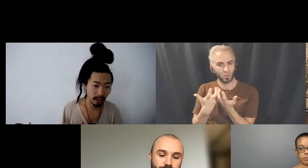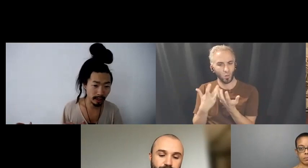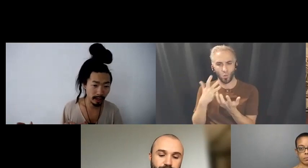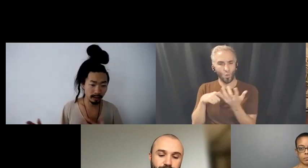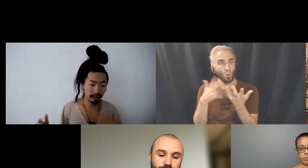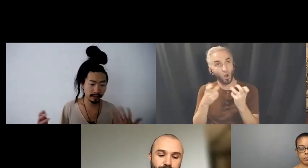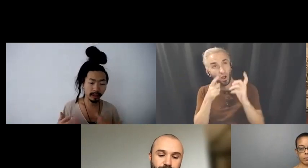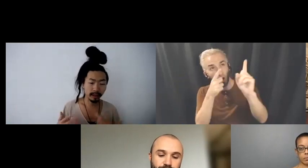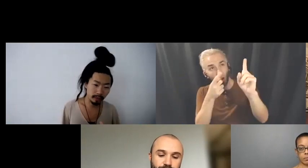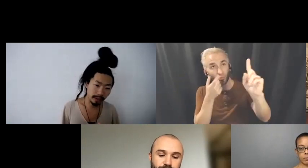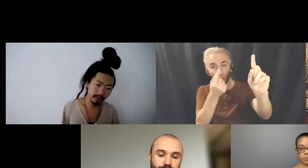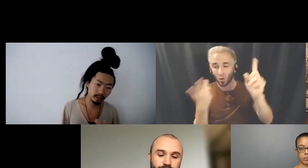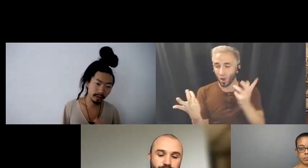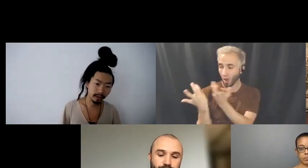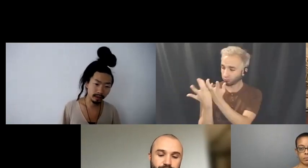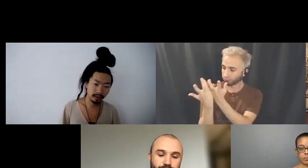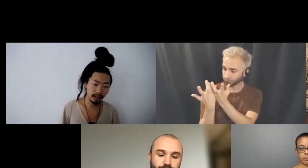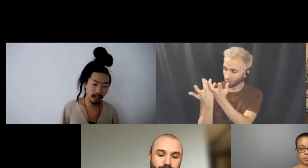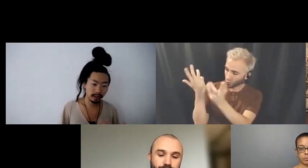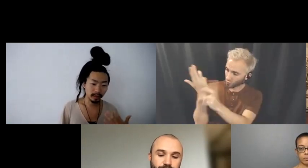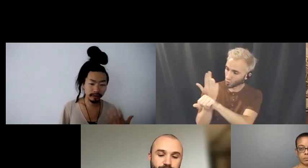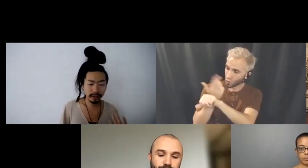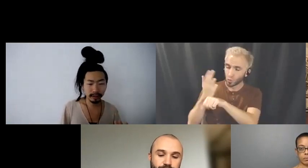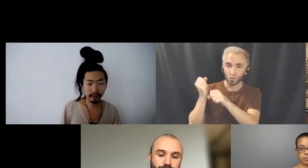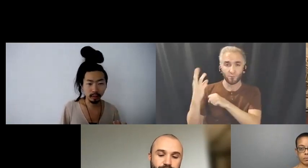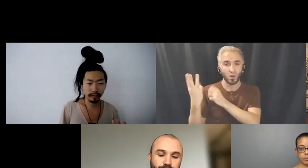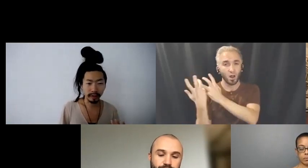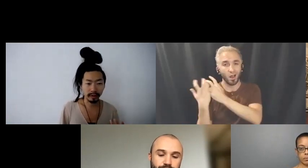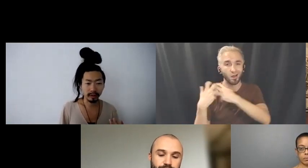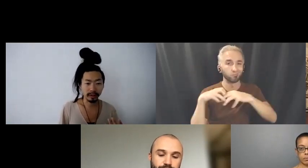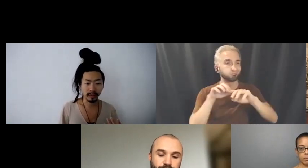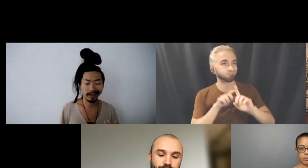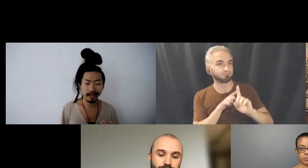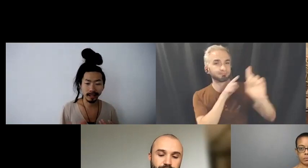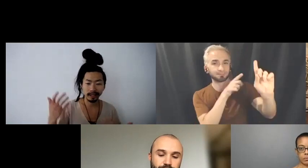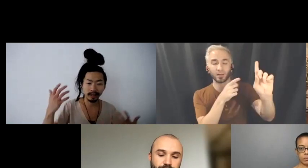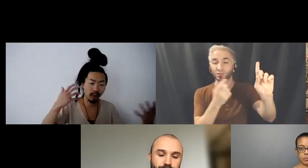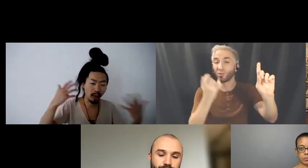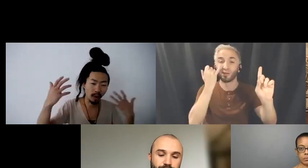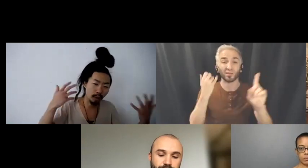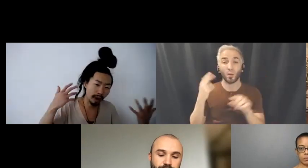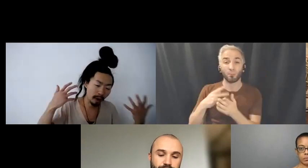So, it's a collaboration working technology so if certain things doesn't work for you, it's like our brain may